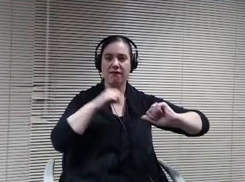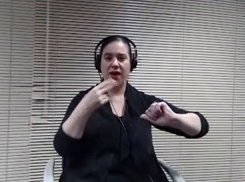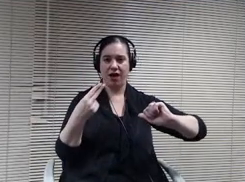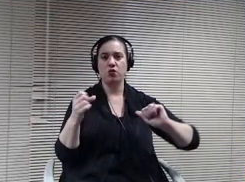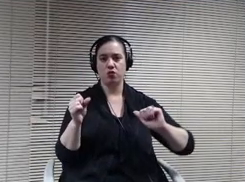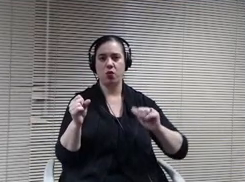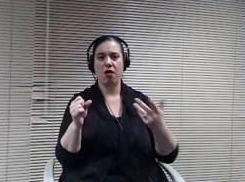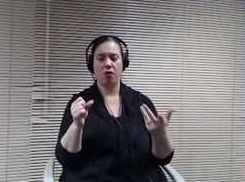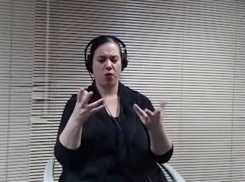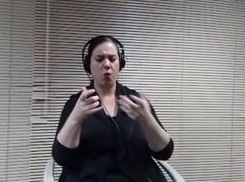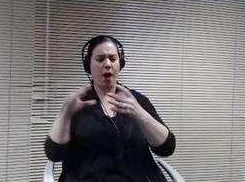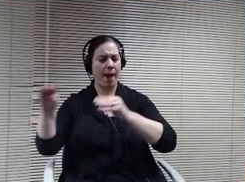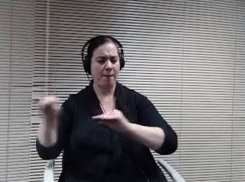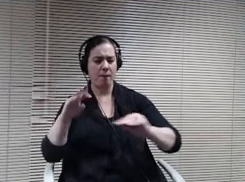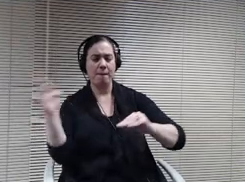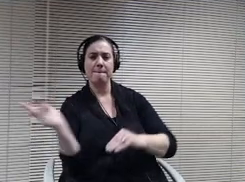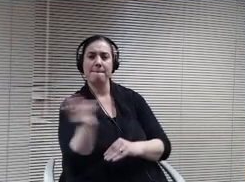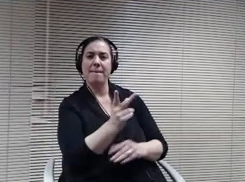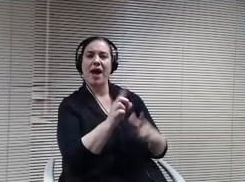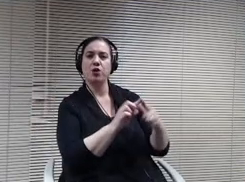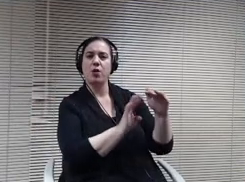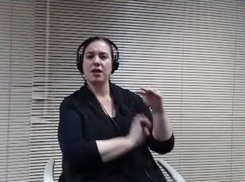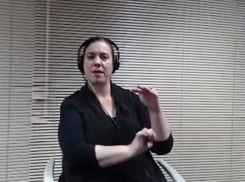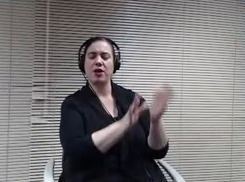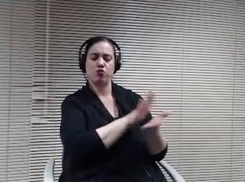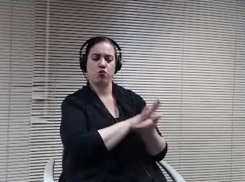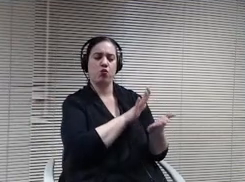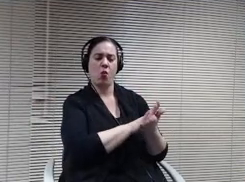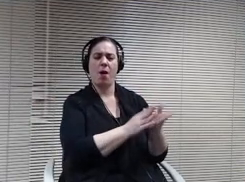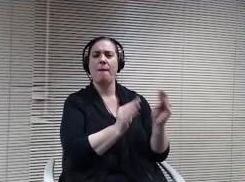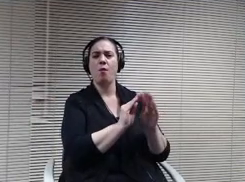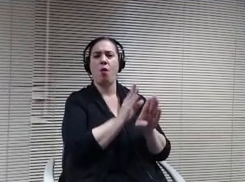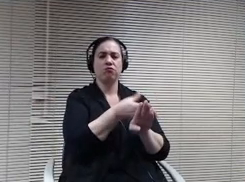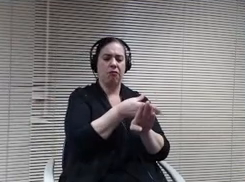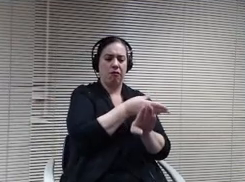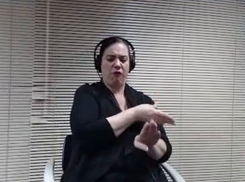than that, and if they'll work with us, will have just pick up